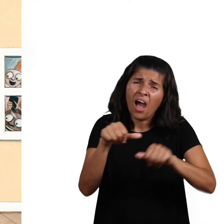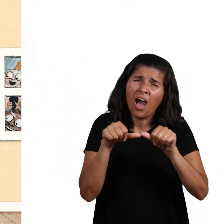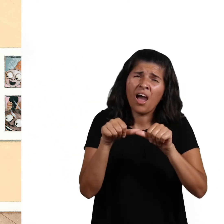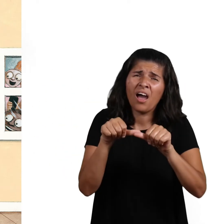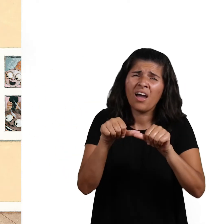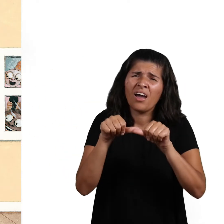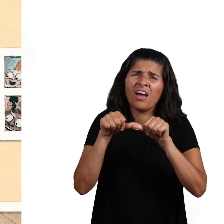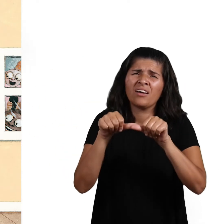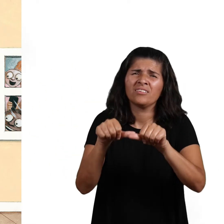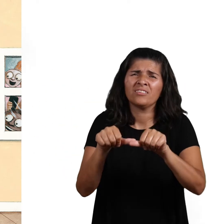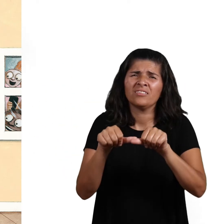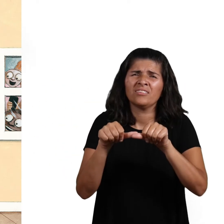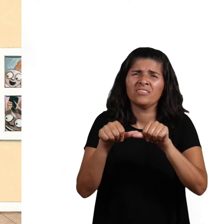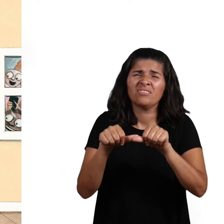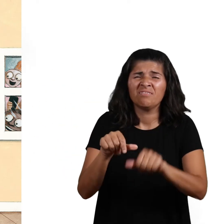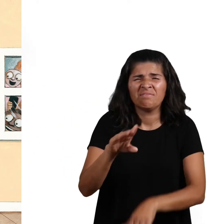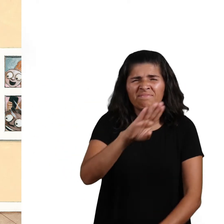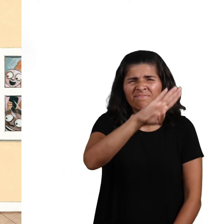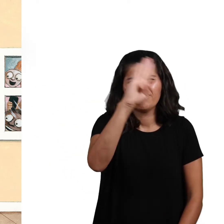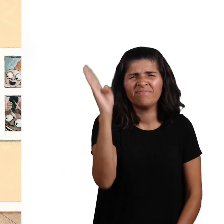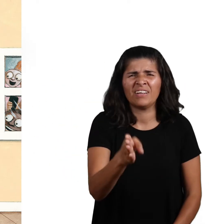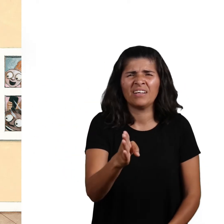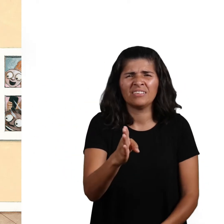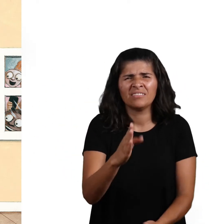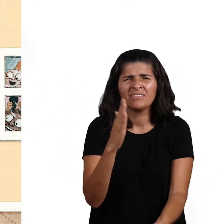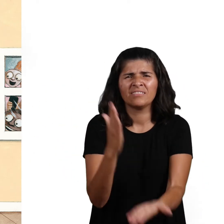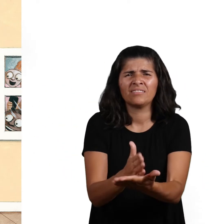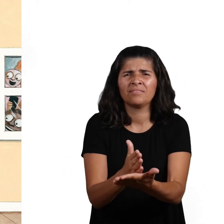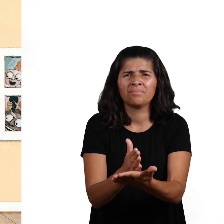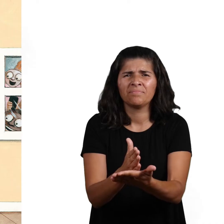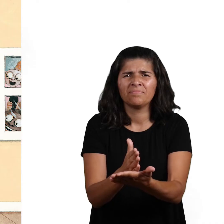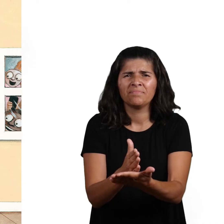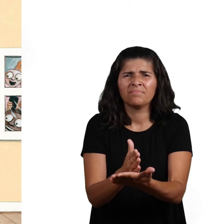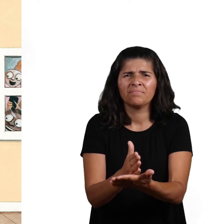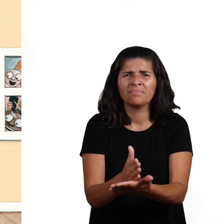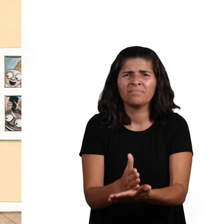It NEVER EVER stopped.